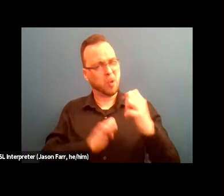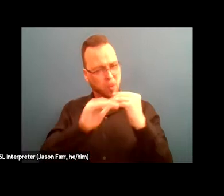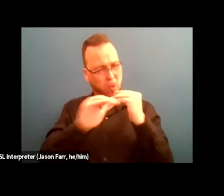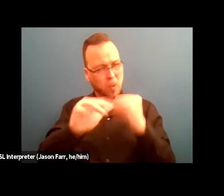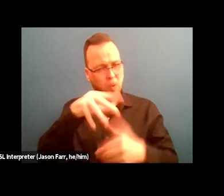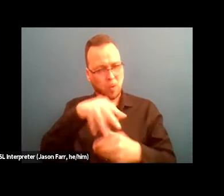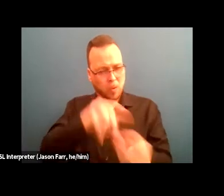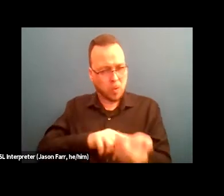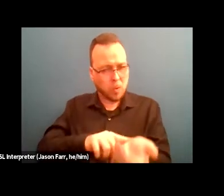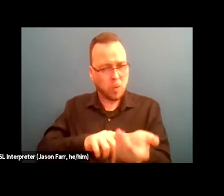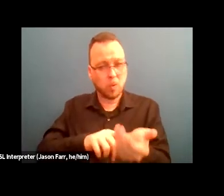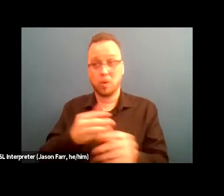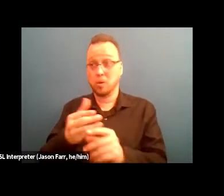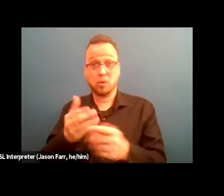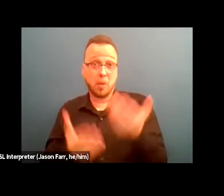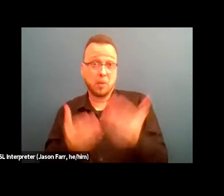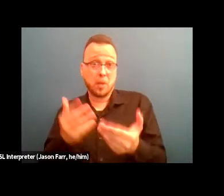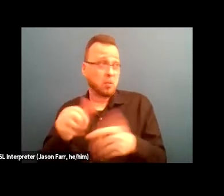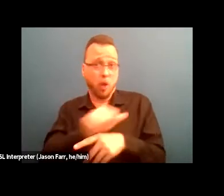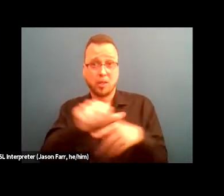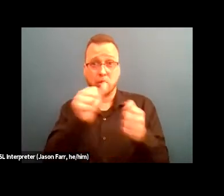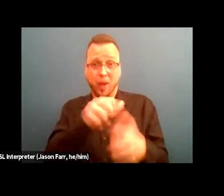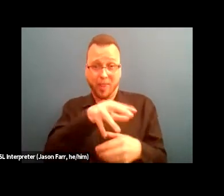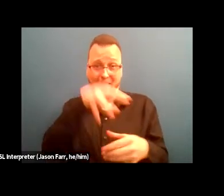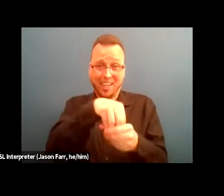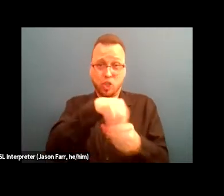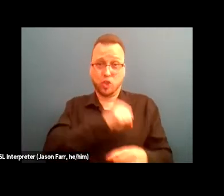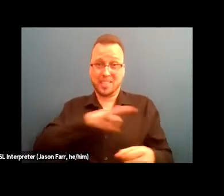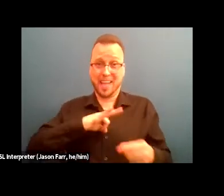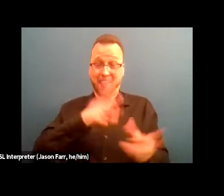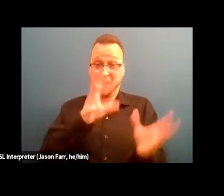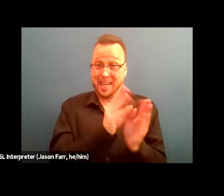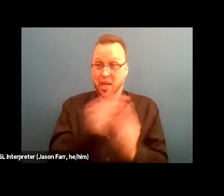before new stakeholders show up will do so much to reduce the anxiety that I know I can feel sometimes